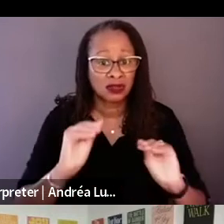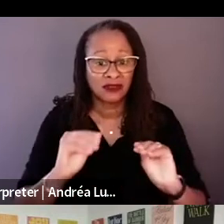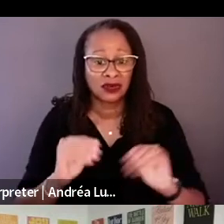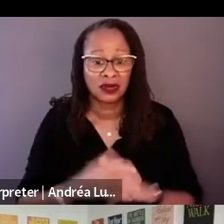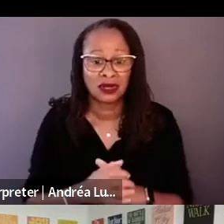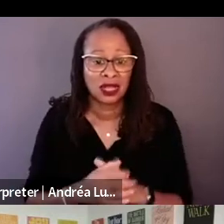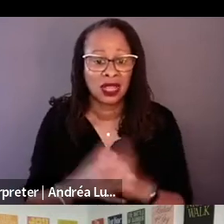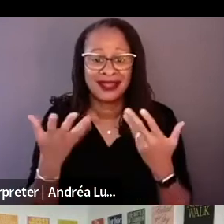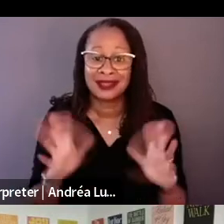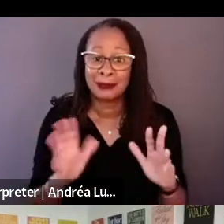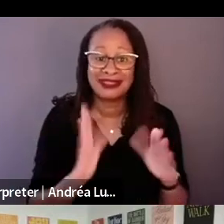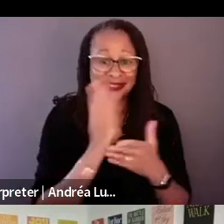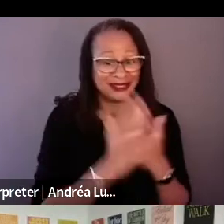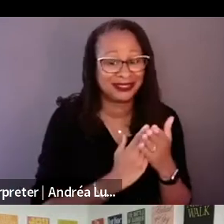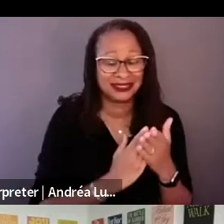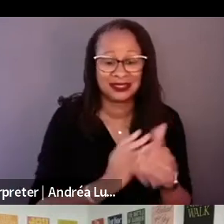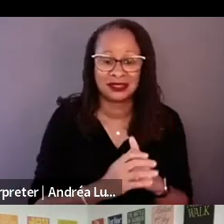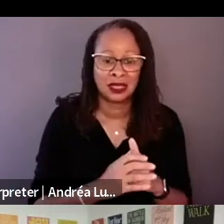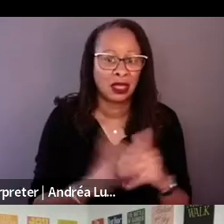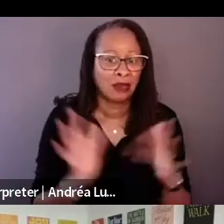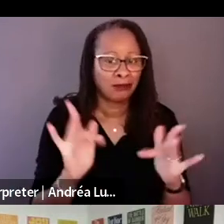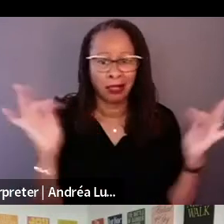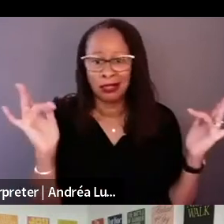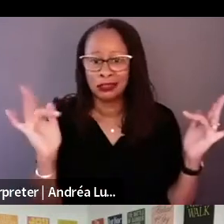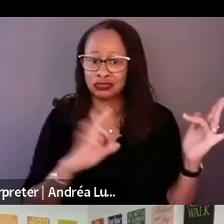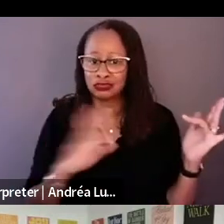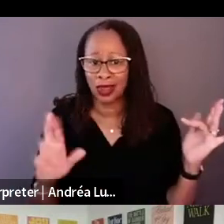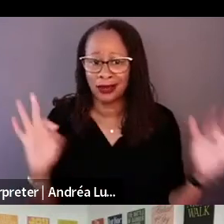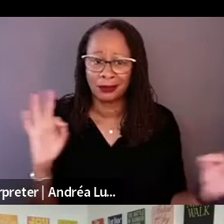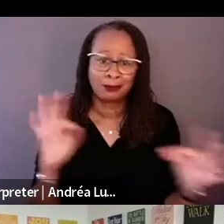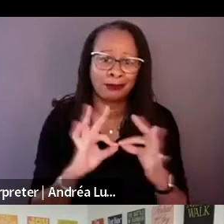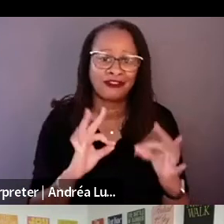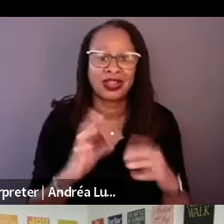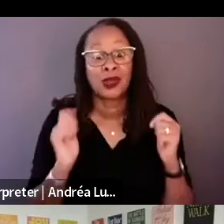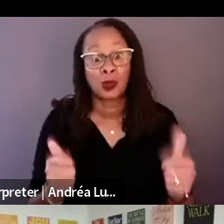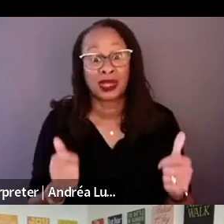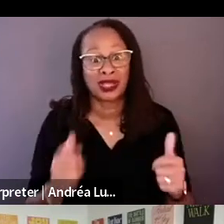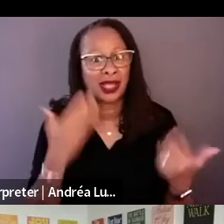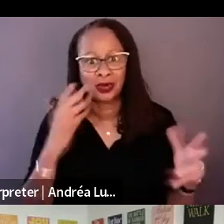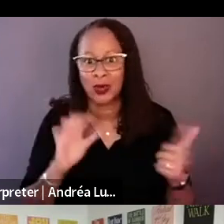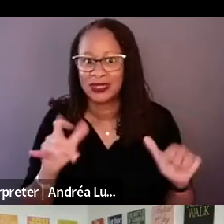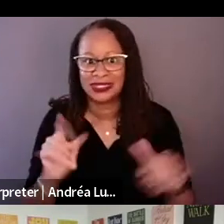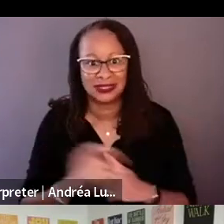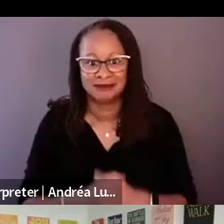I don't know how he did that.